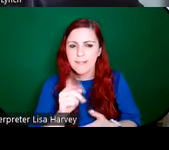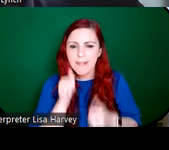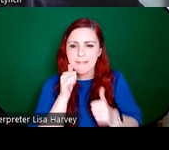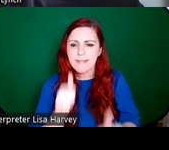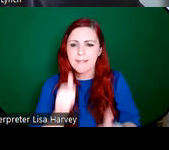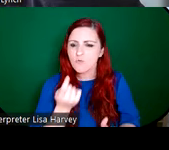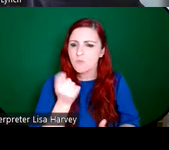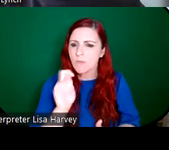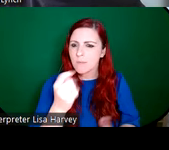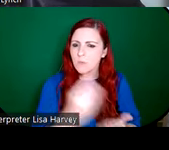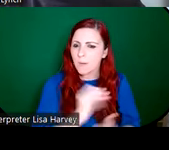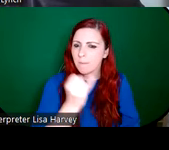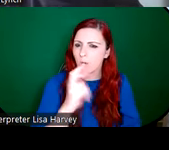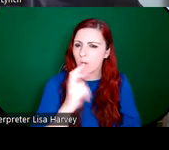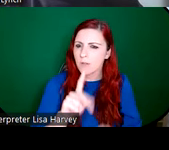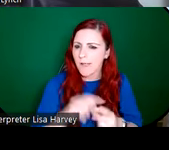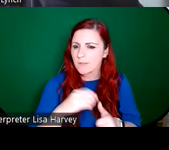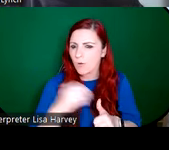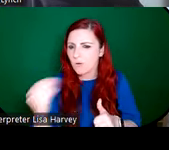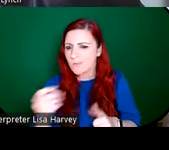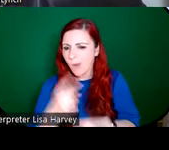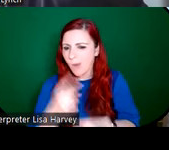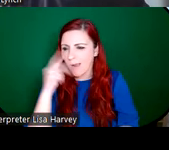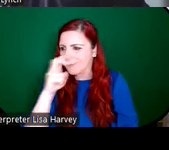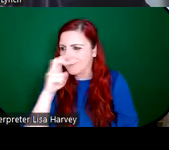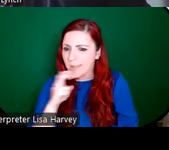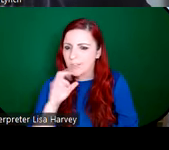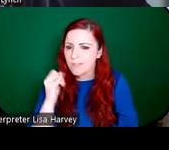look at French stained glass. And that proved to be a really important source of